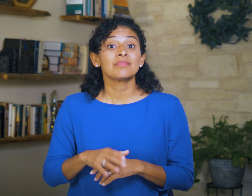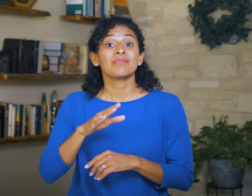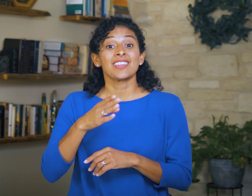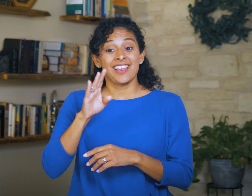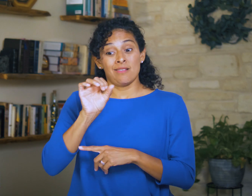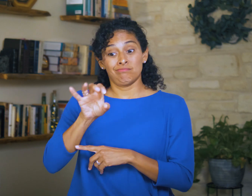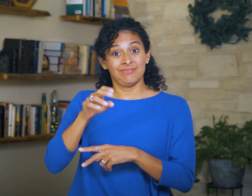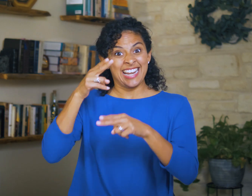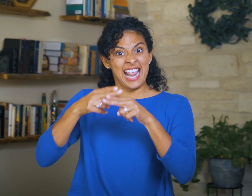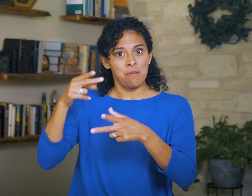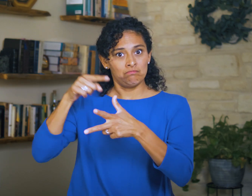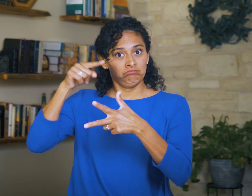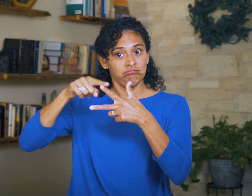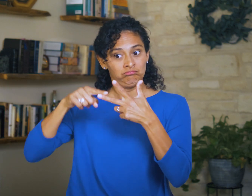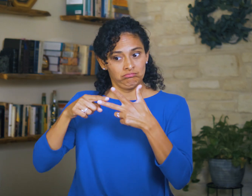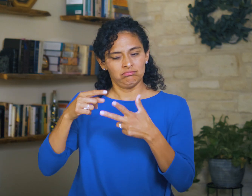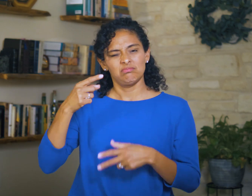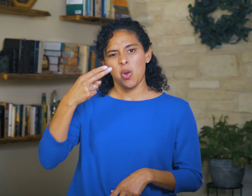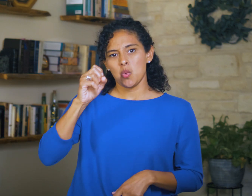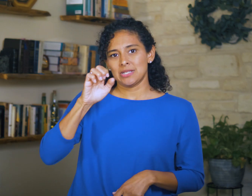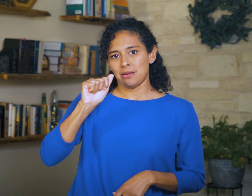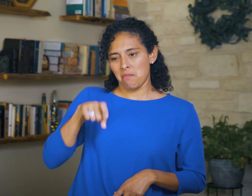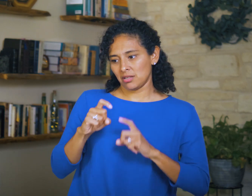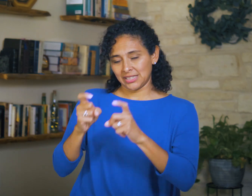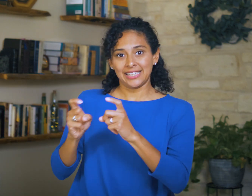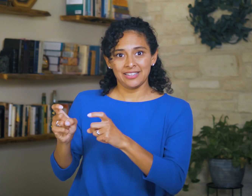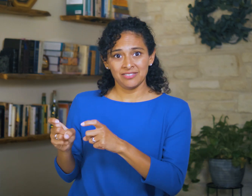Even the names God tells Hosea to give them